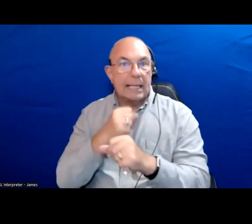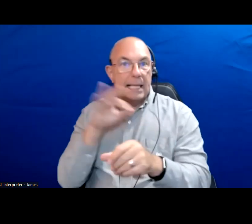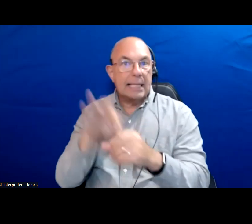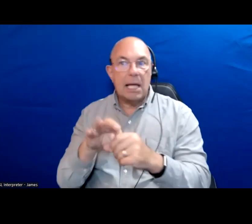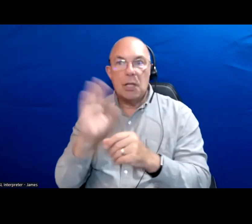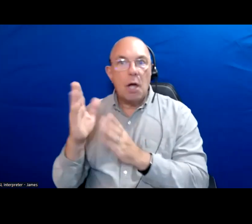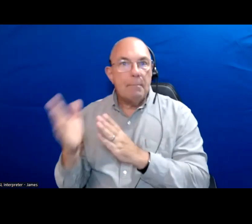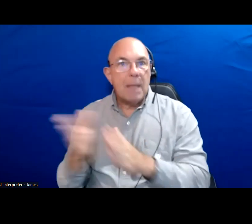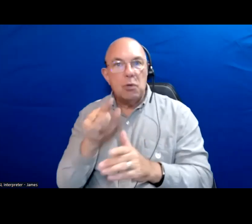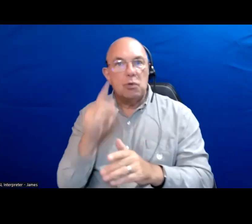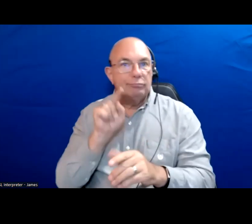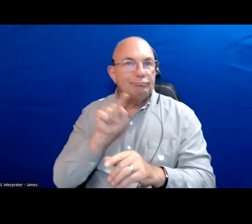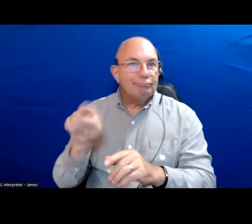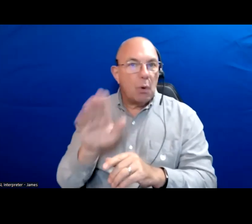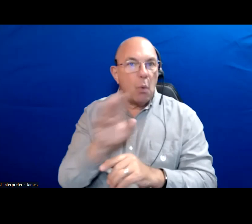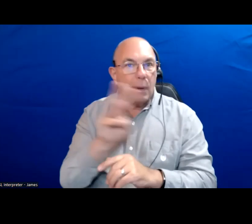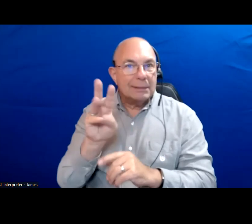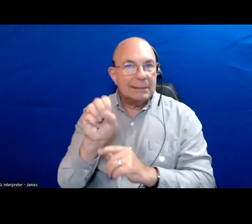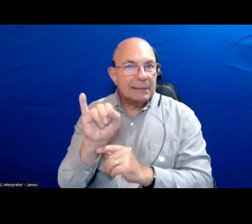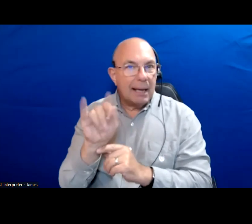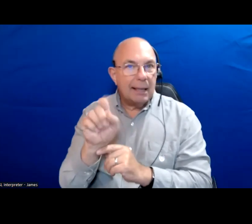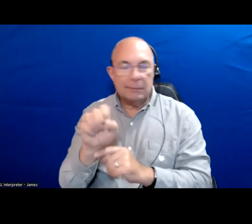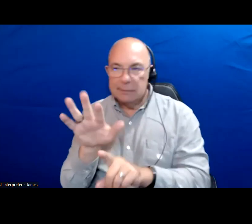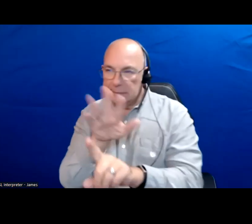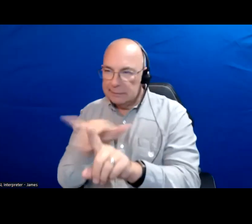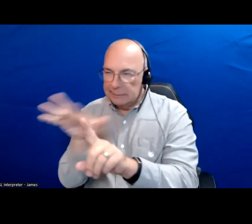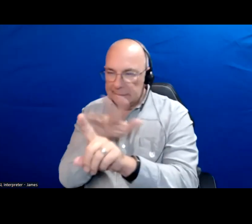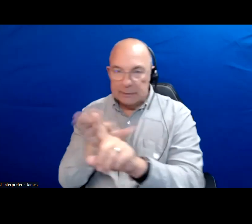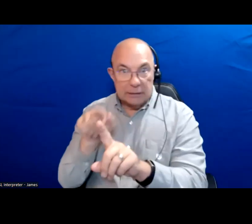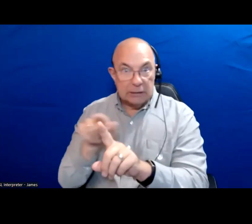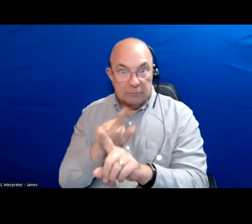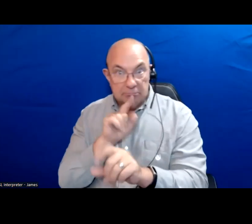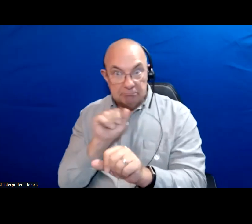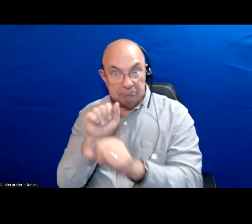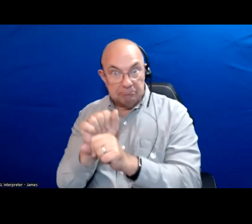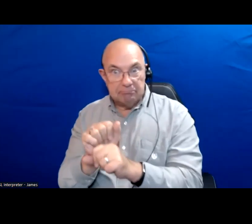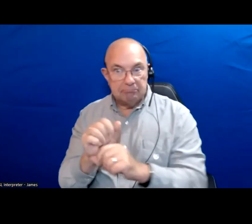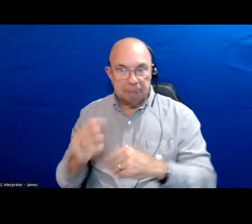Go to their website tried to get a sense of how they actually plan to fund that idea or